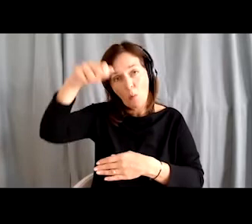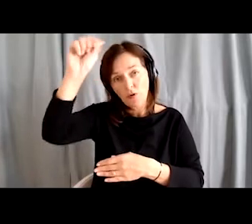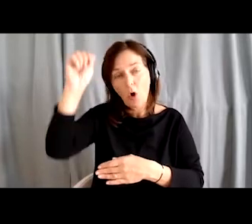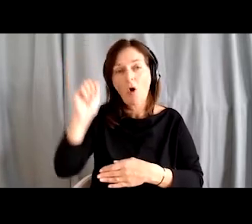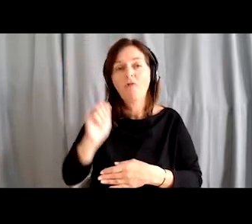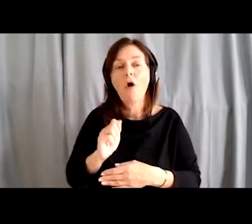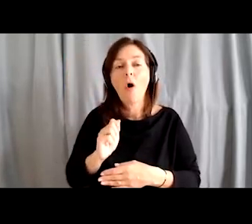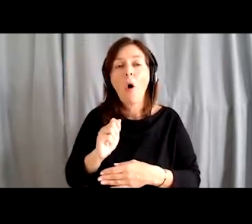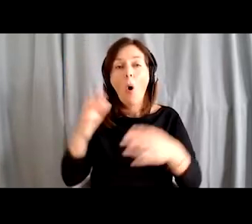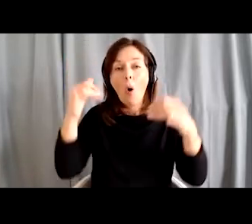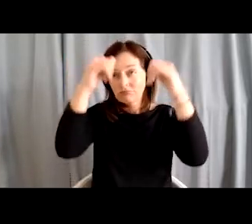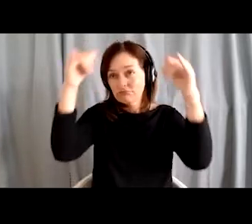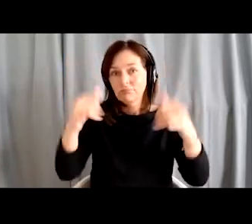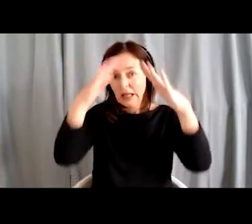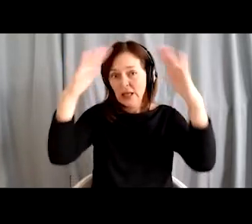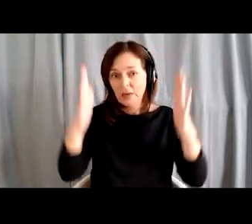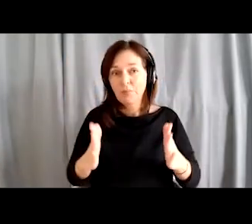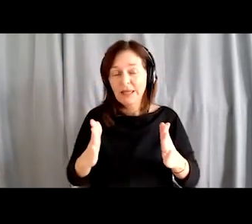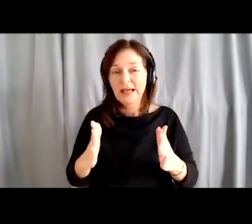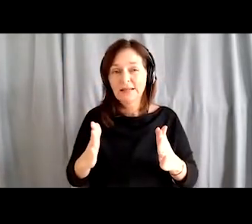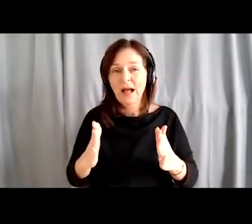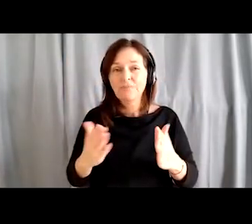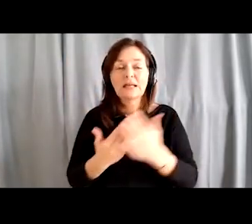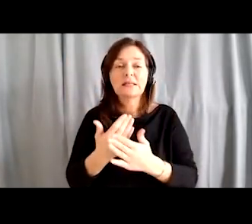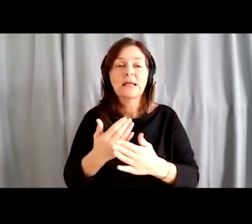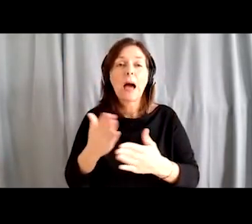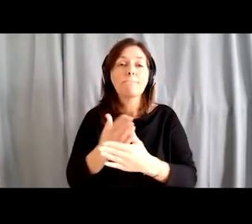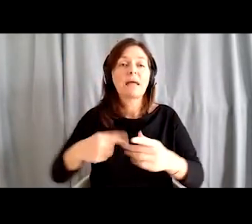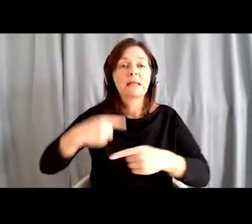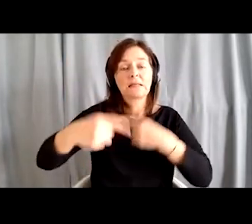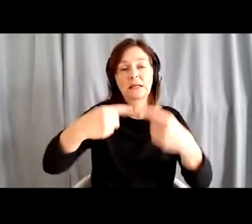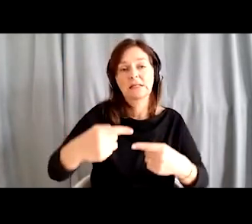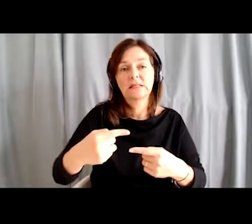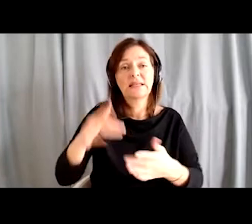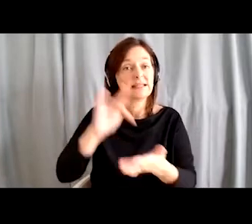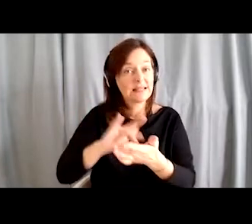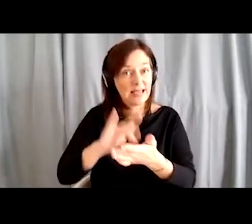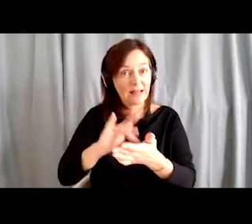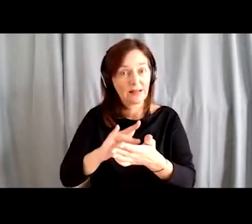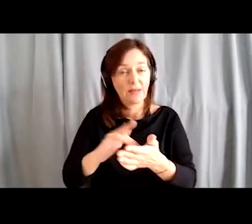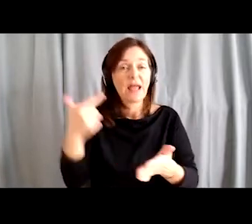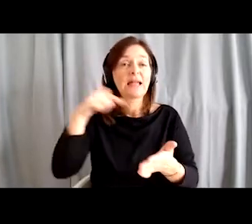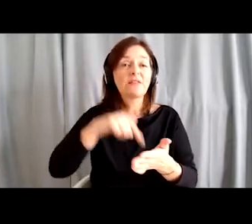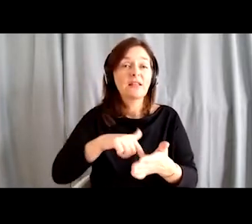for the intergenerational centre, which they handed over to us in 2015.